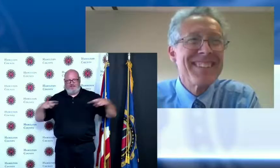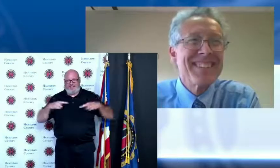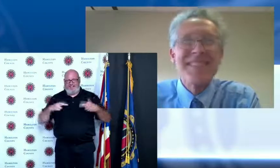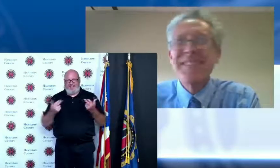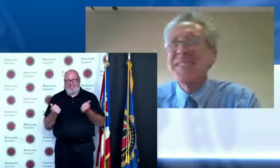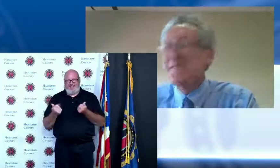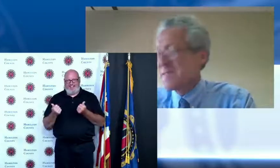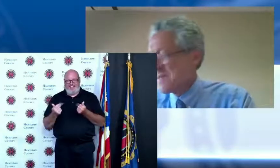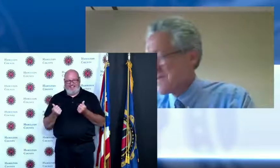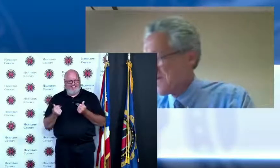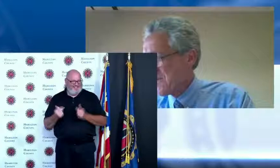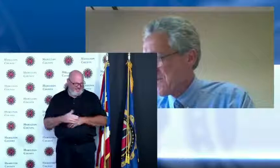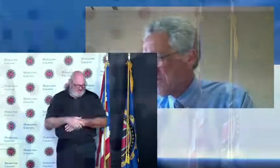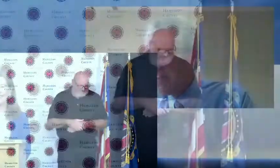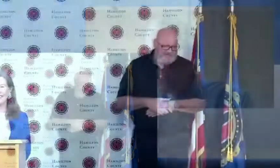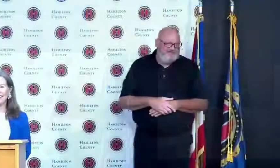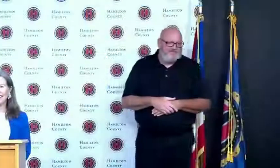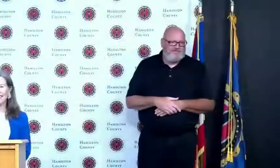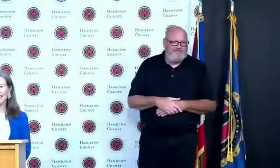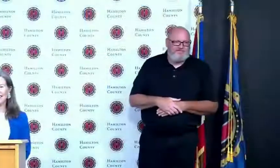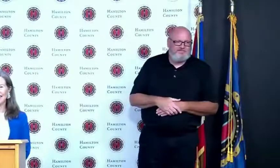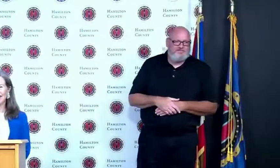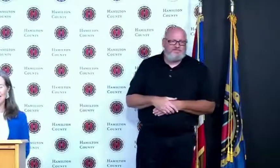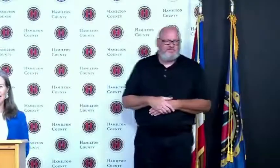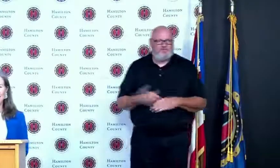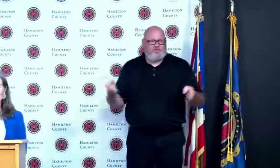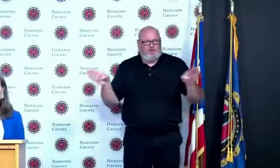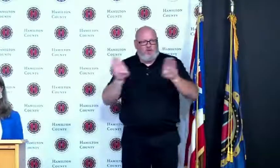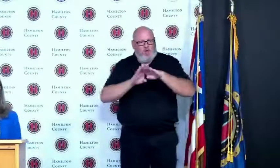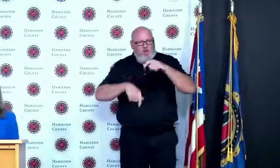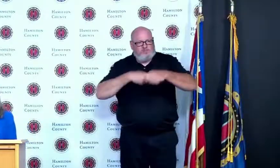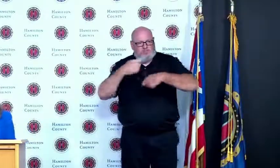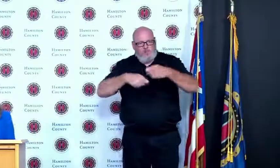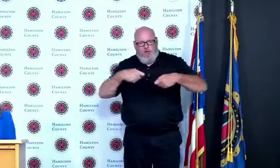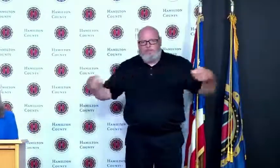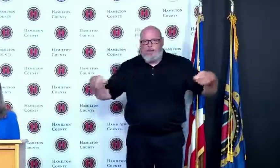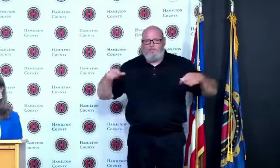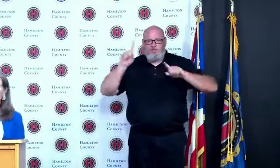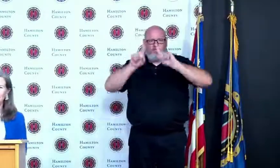okay that appears it concludes our questions from reporters all right very good so thanks again